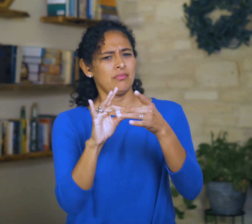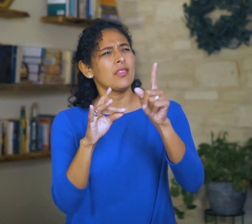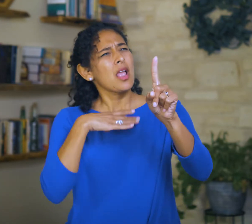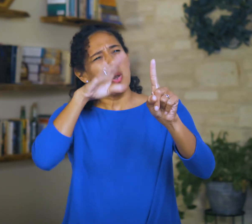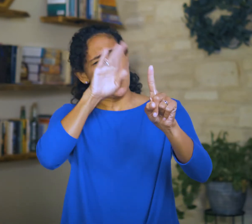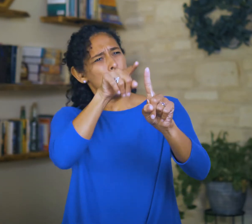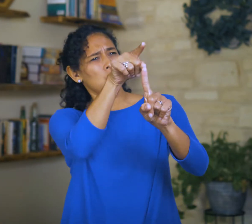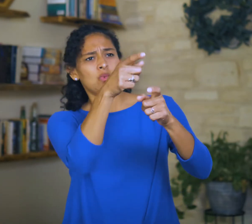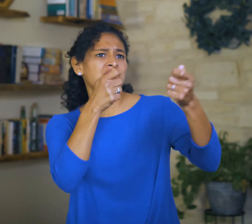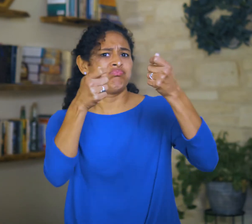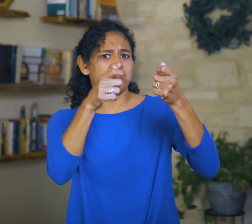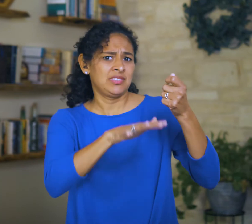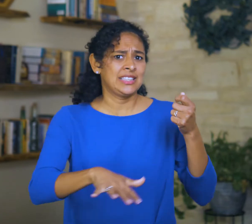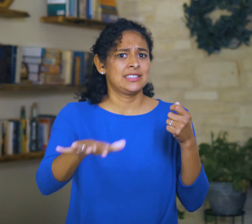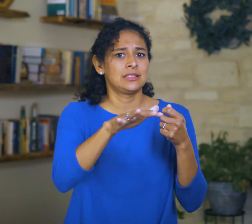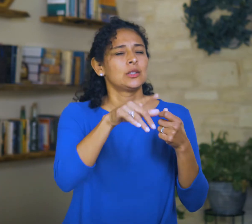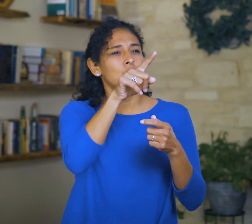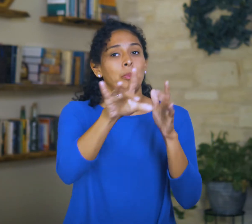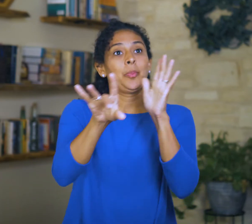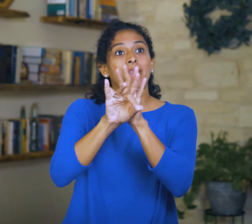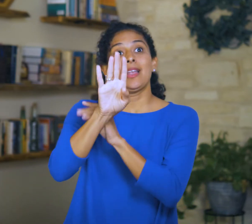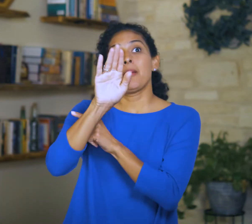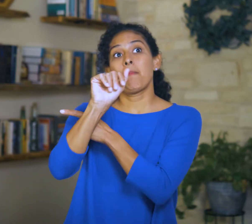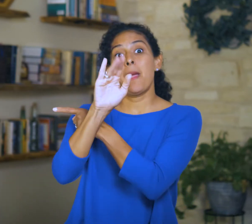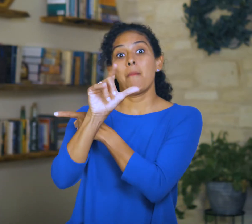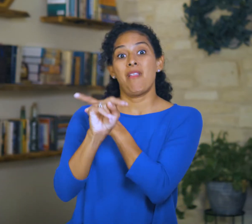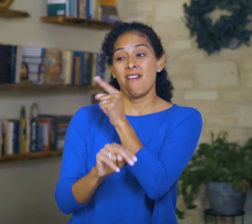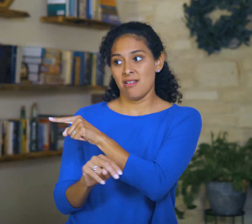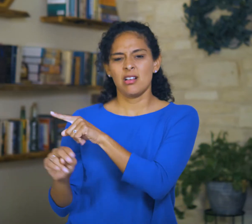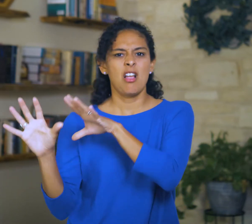“I know You’re sovereign over this and You’ve chosen to use the Babylonians